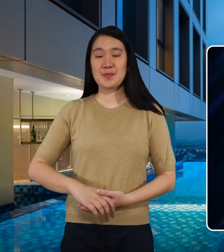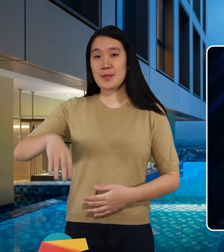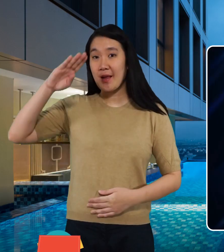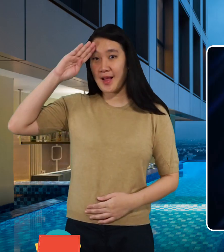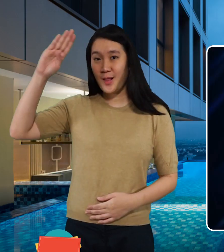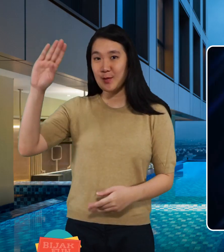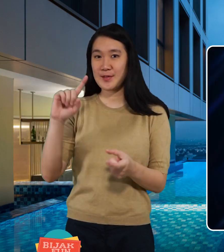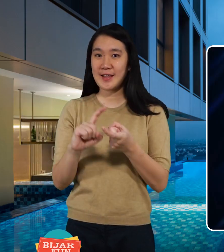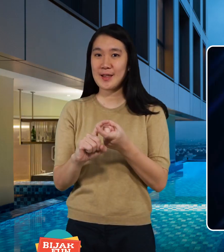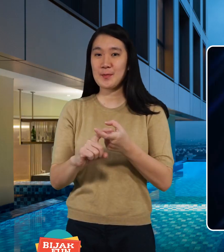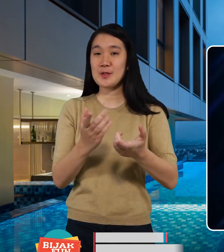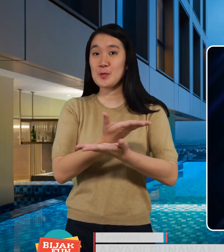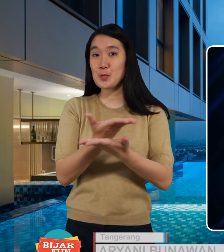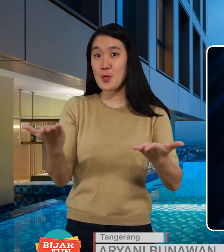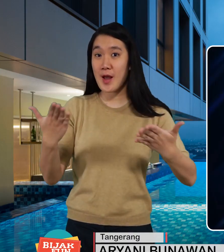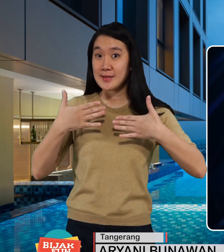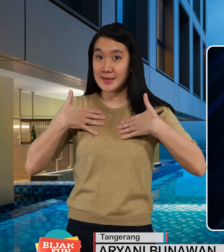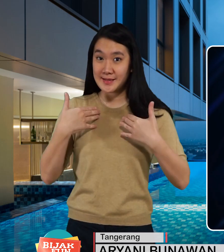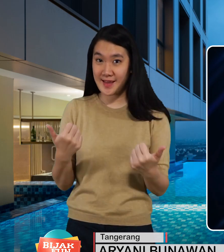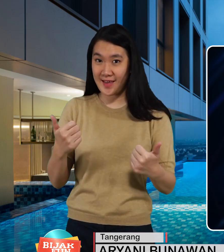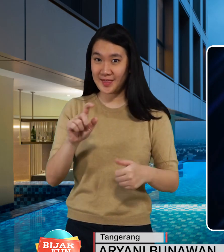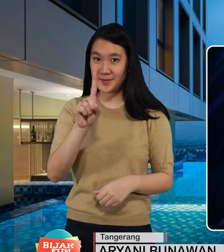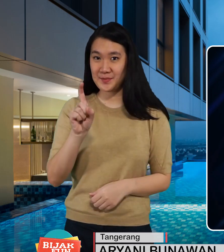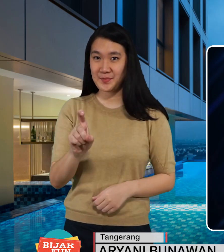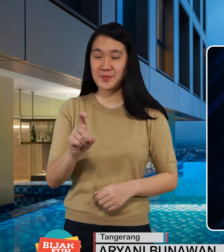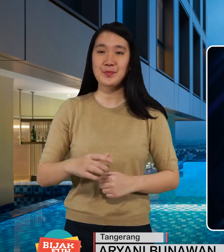Hello friends, are you healthy?